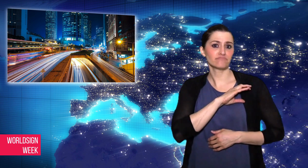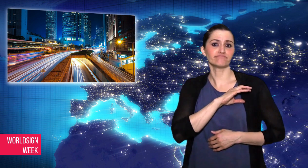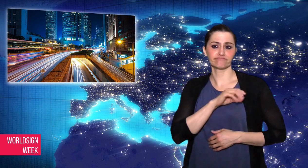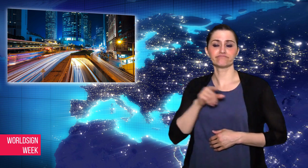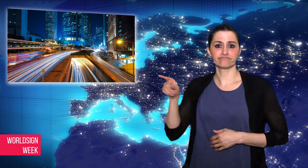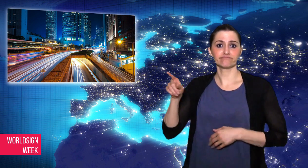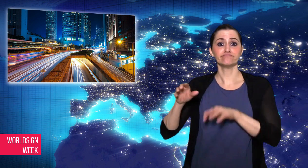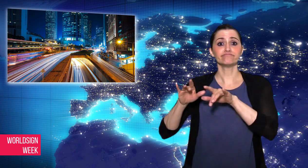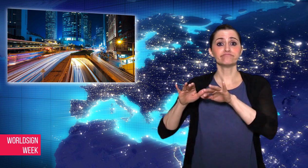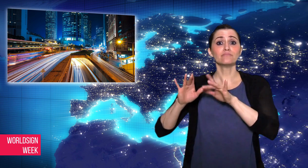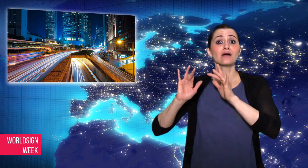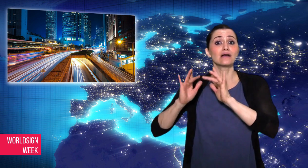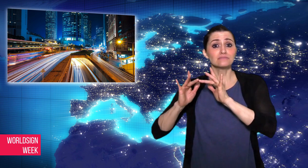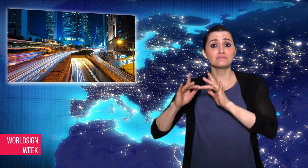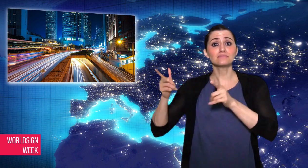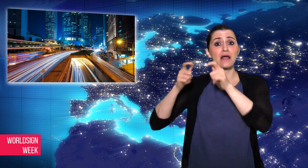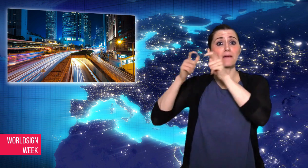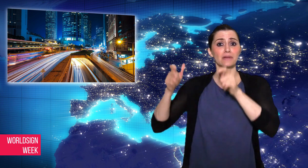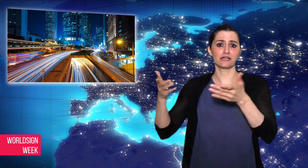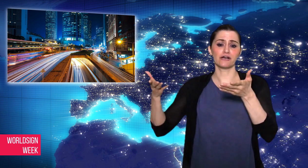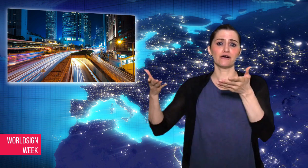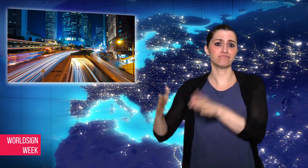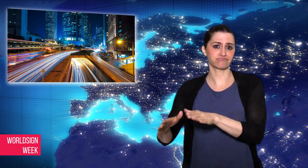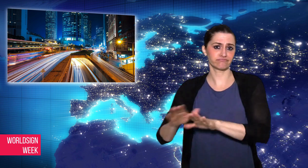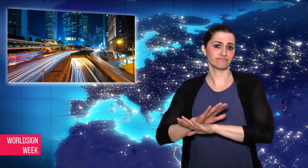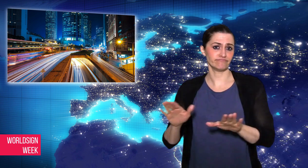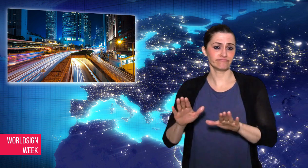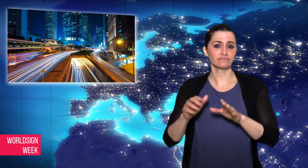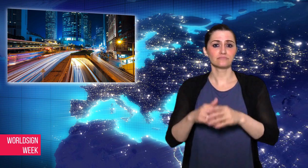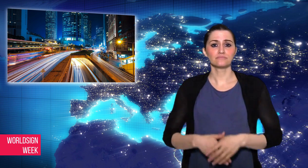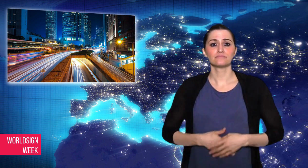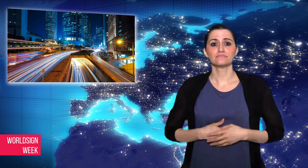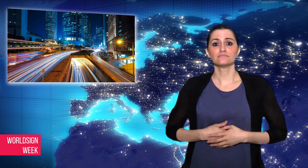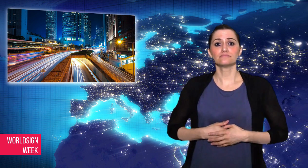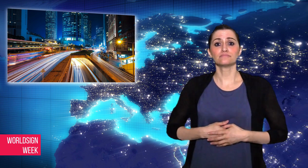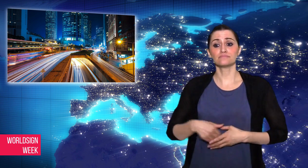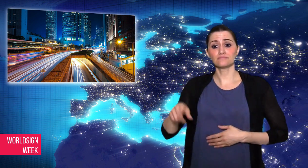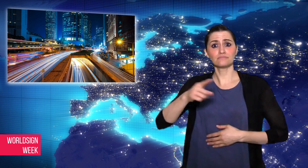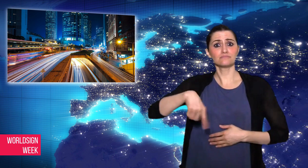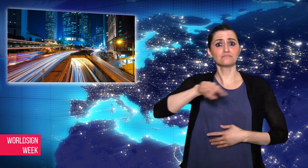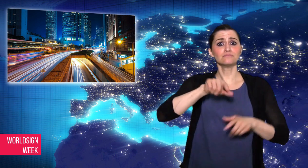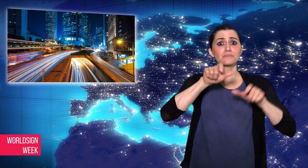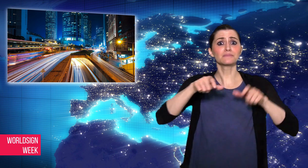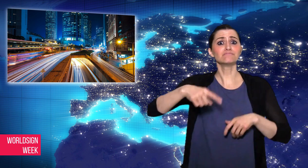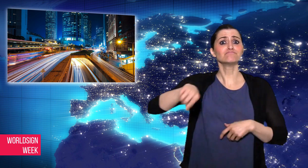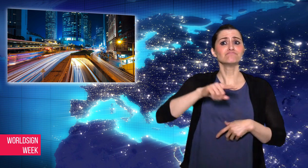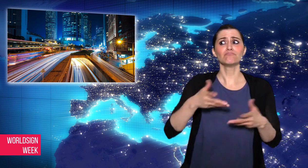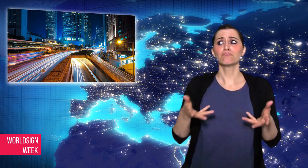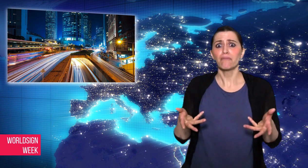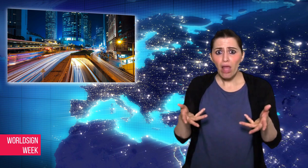the person in charge of the company